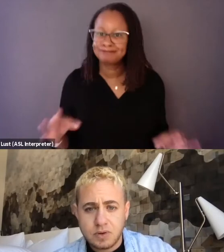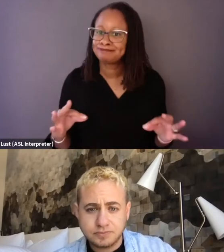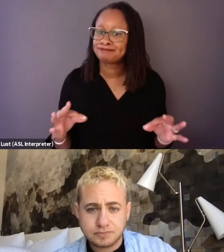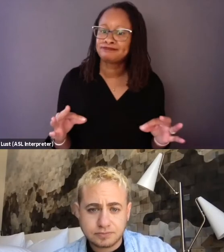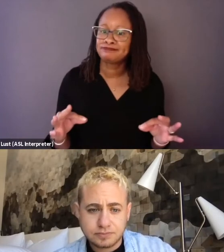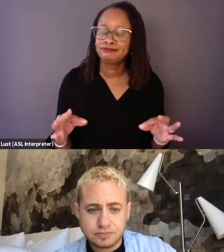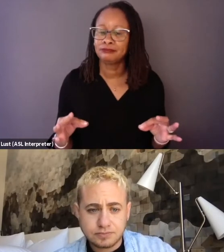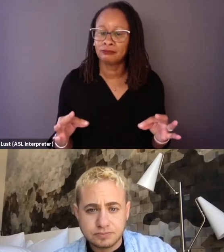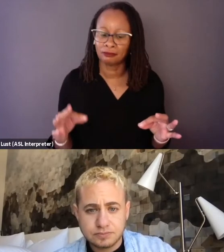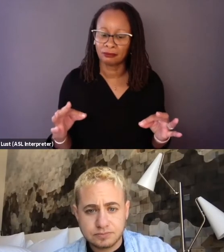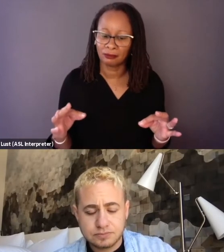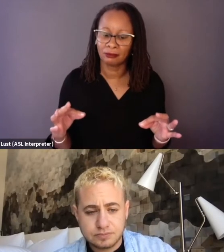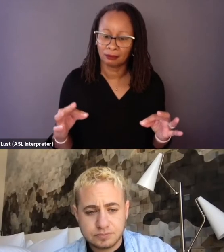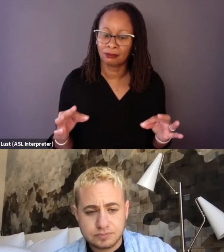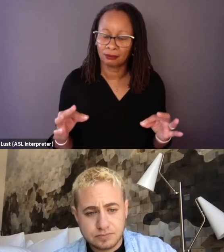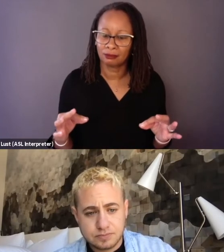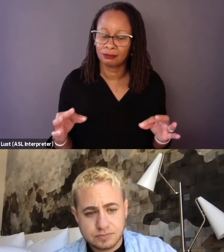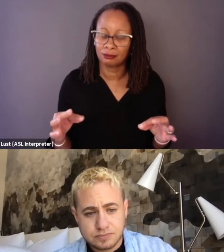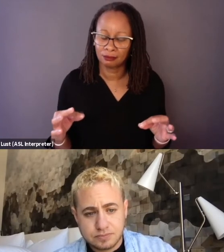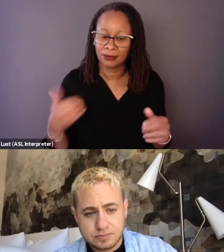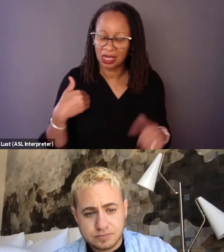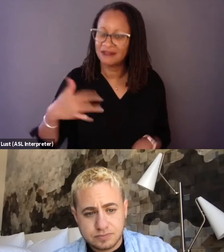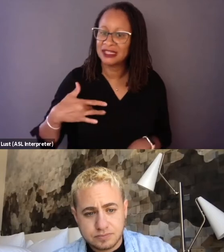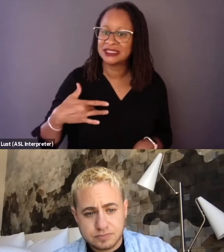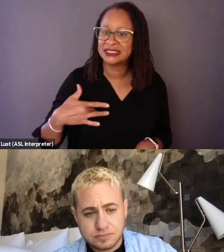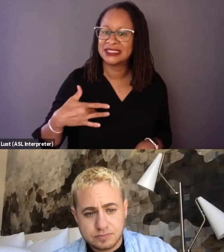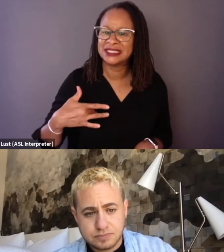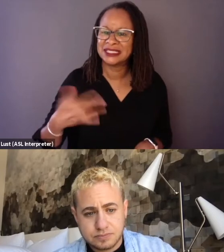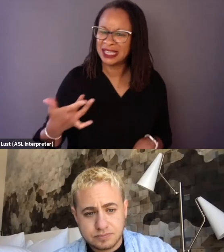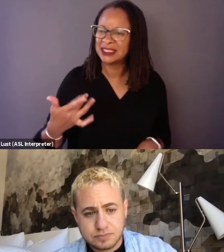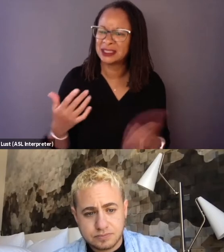had a sense of putting a spotlight on kids.